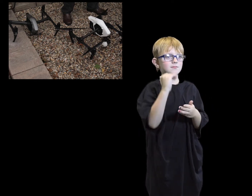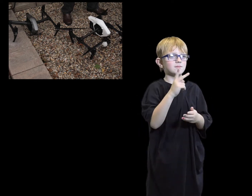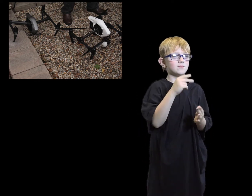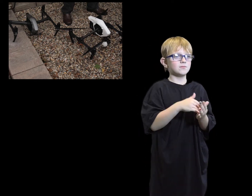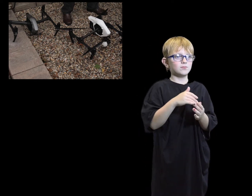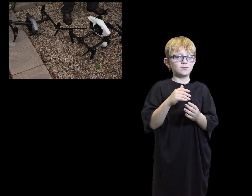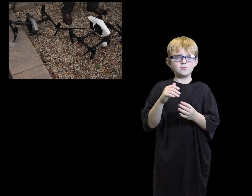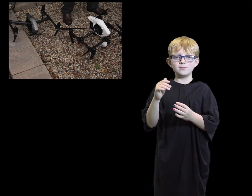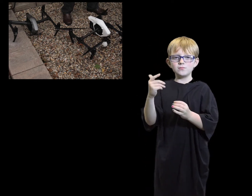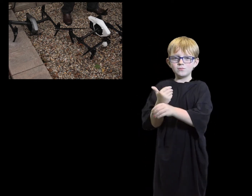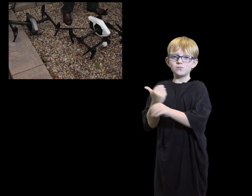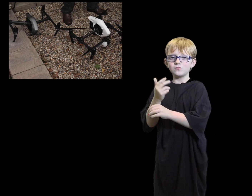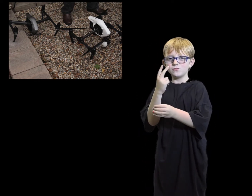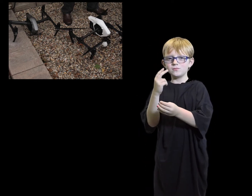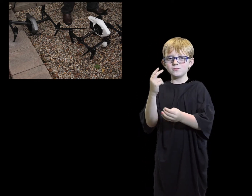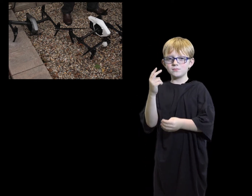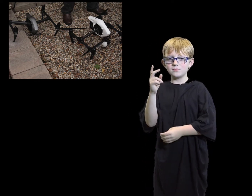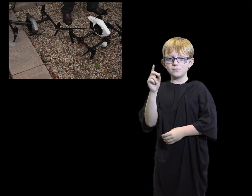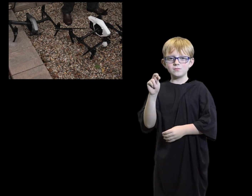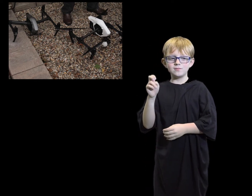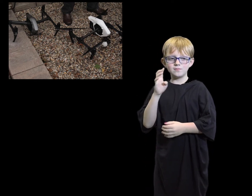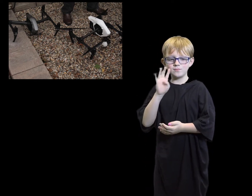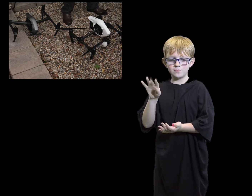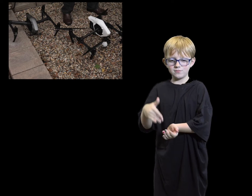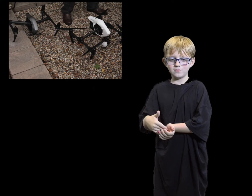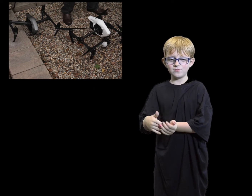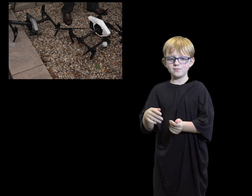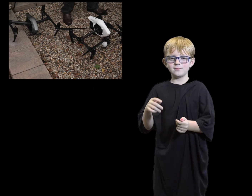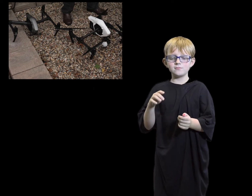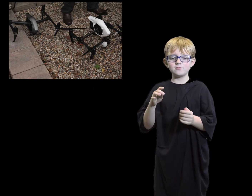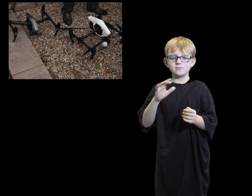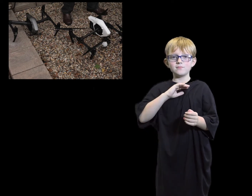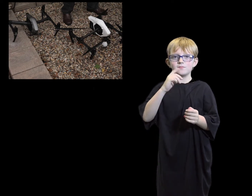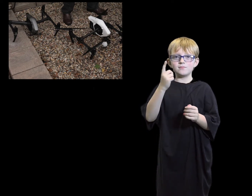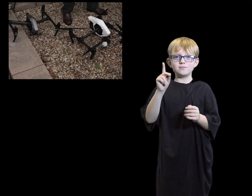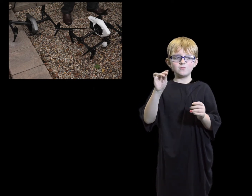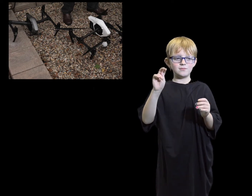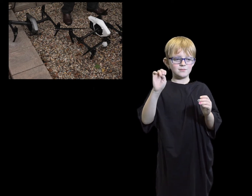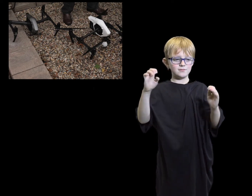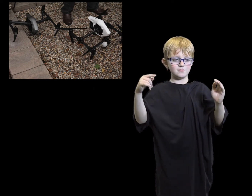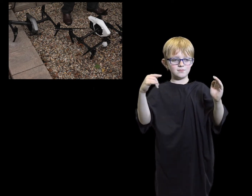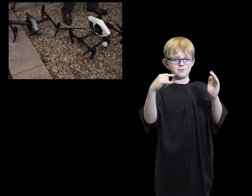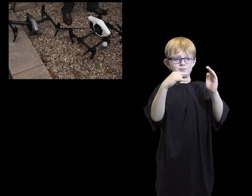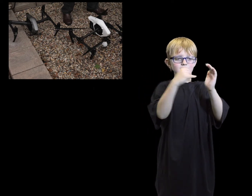There was one that was less than $3,000 and the other was $4,000.